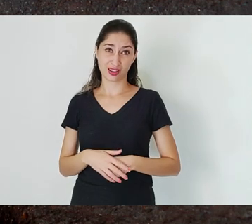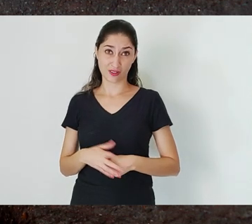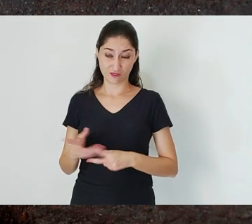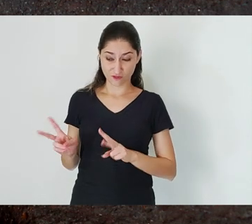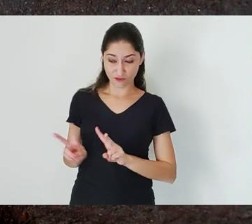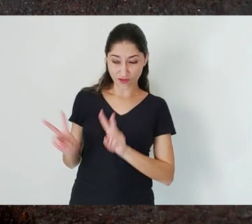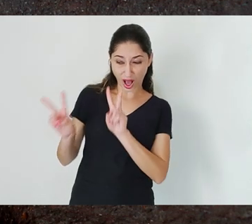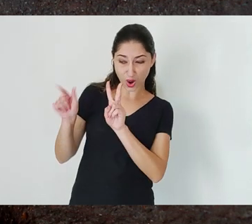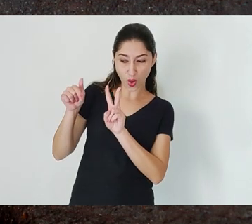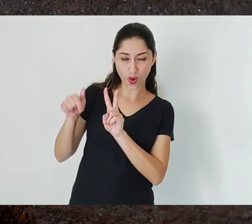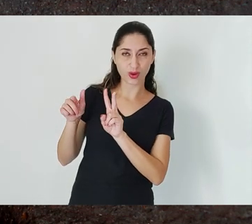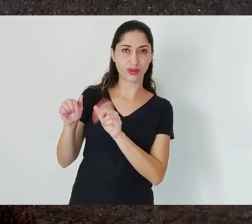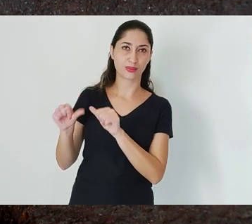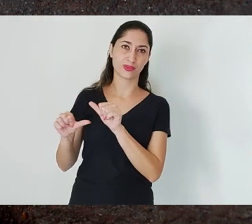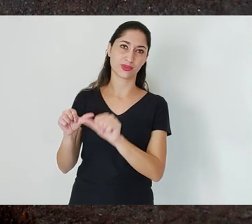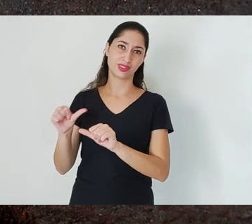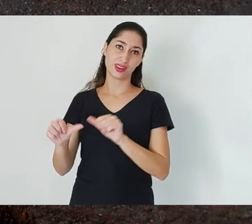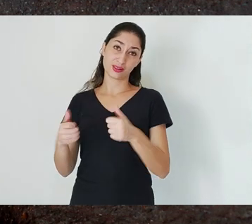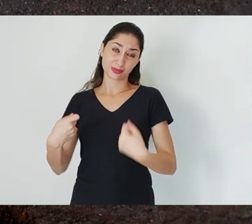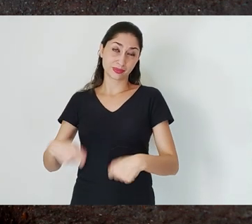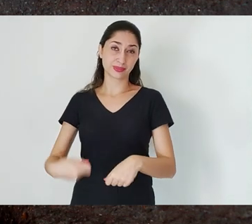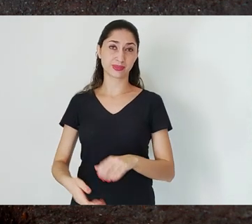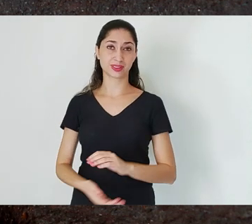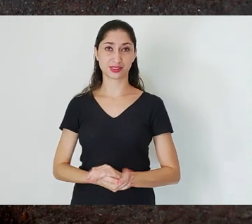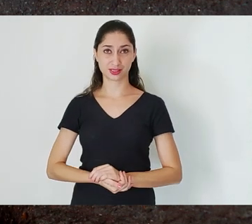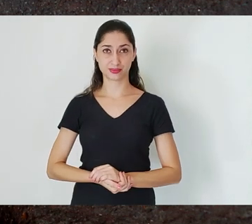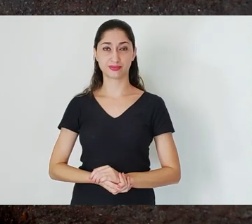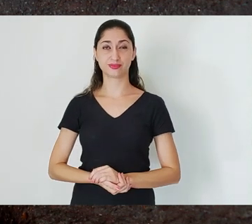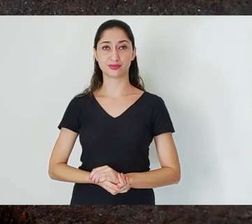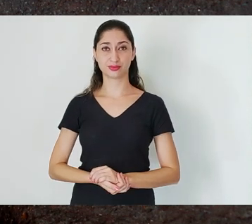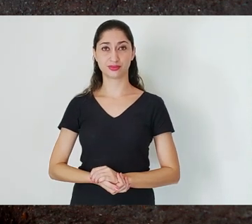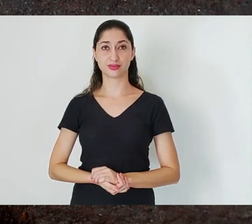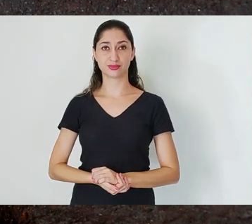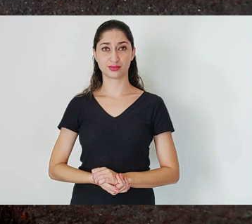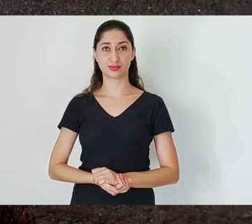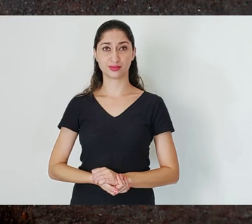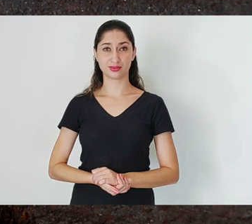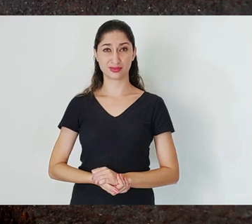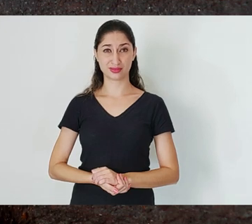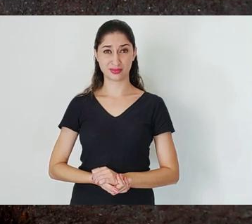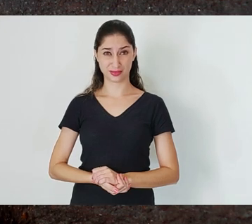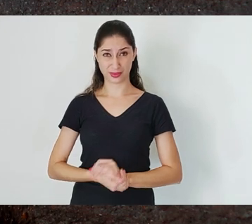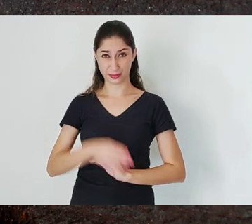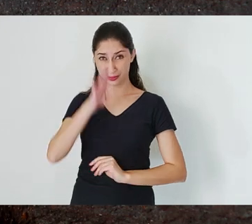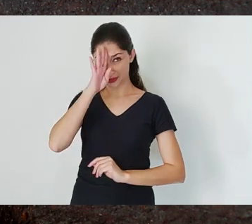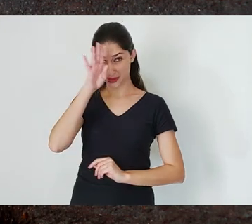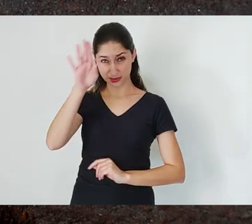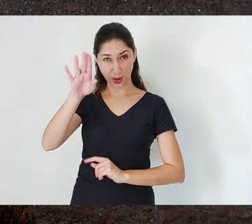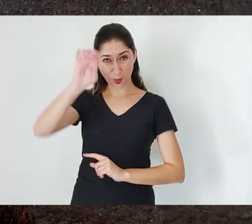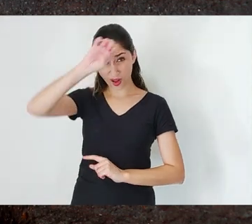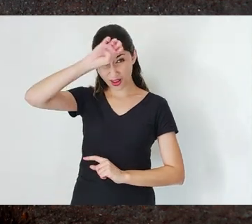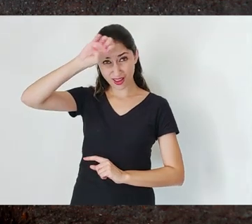The criteria that should guide this ethical life are different.